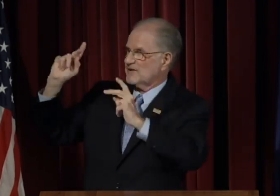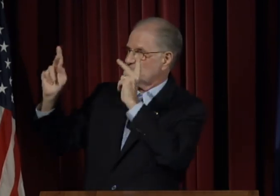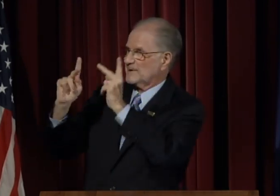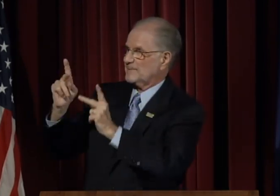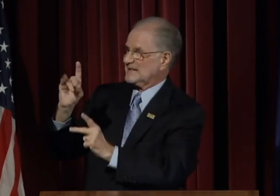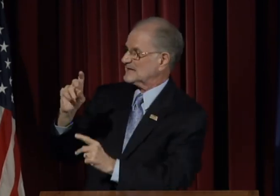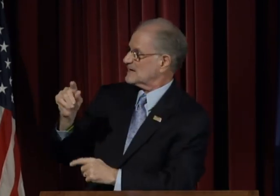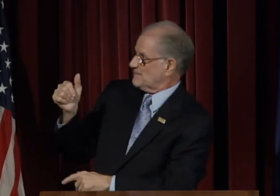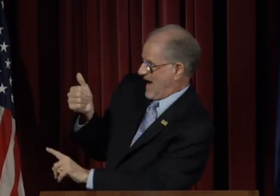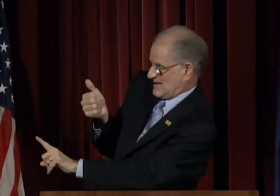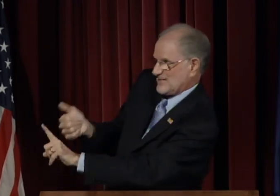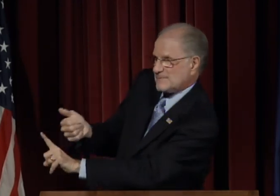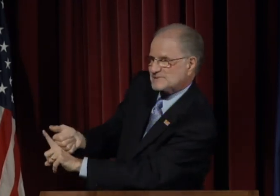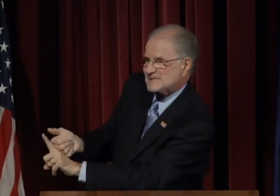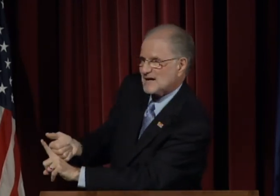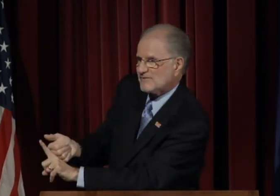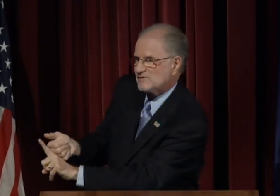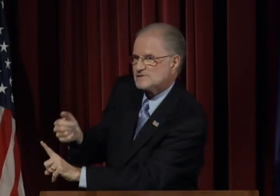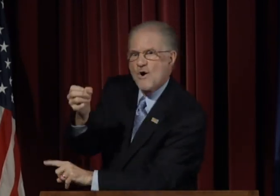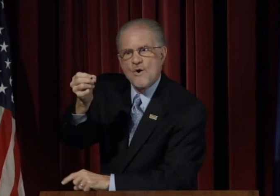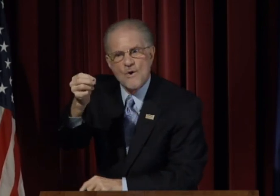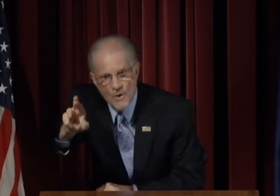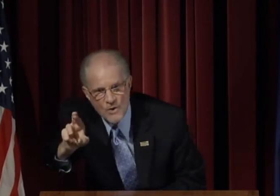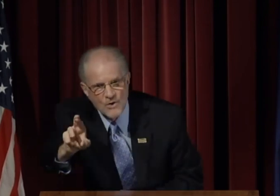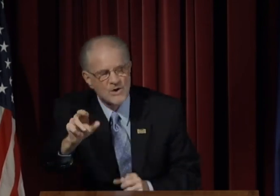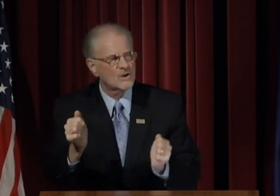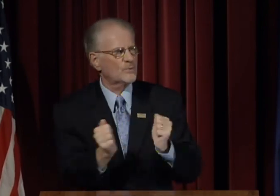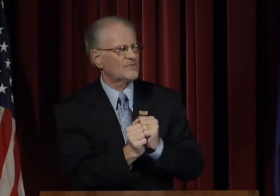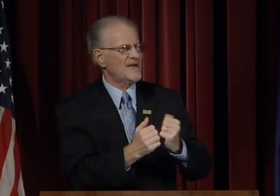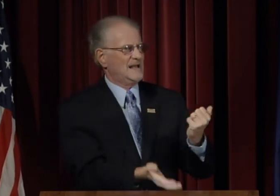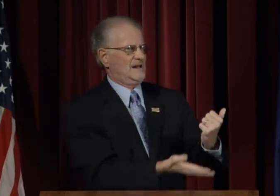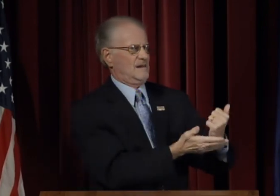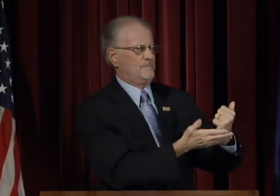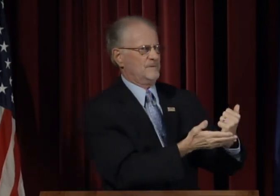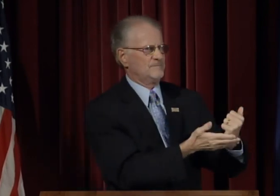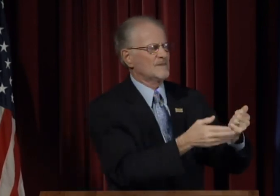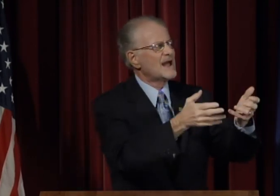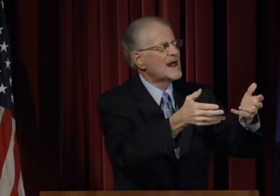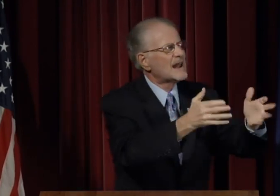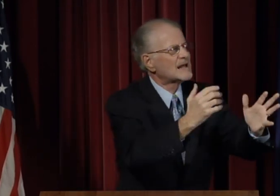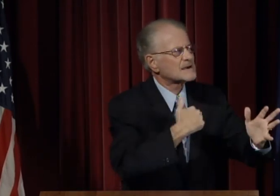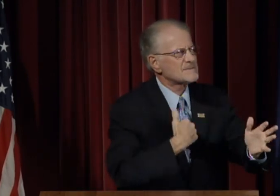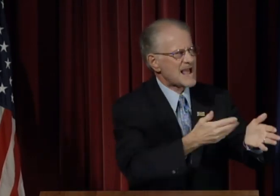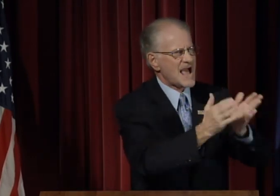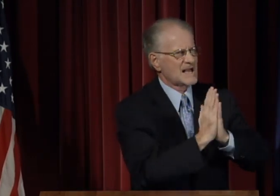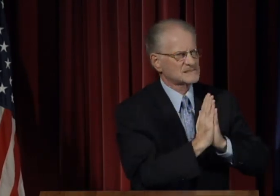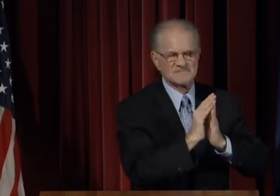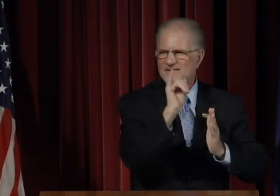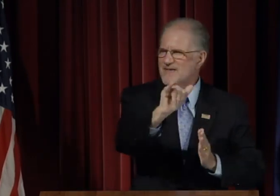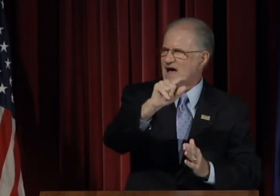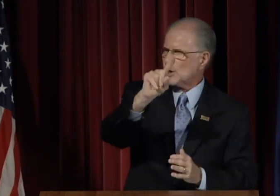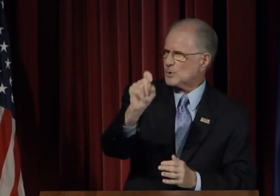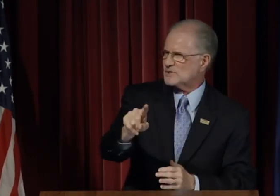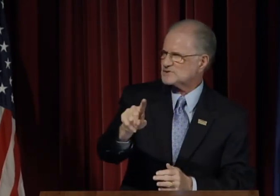whether successful people did it by themselves or with help.